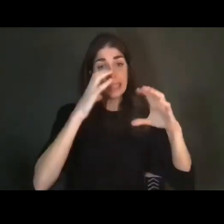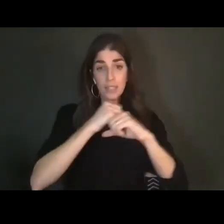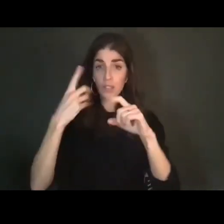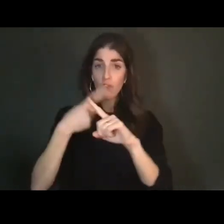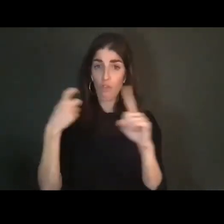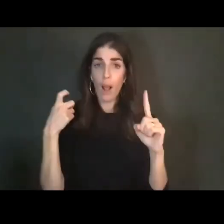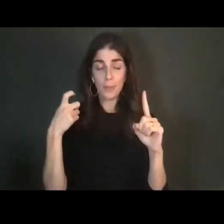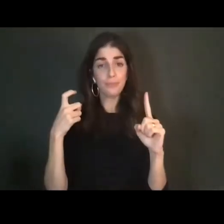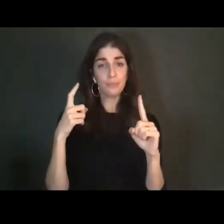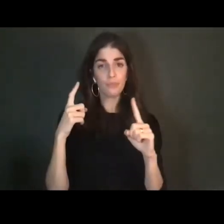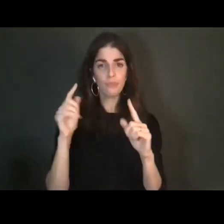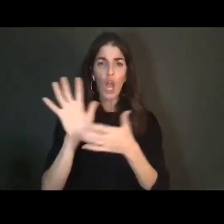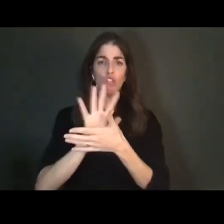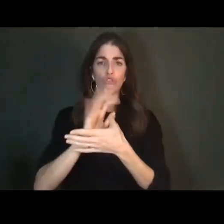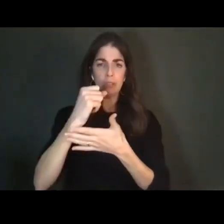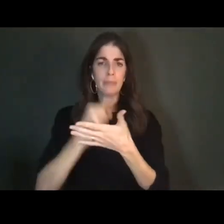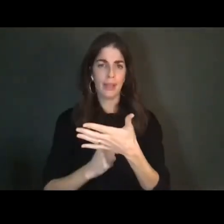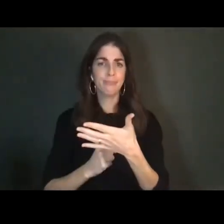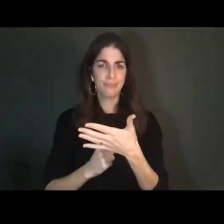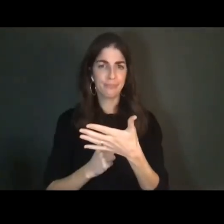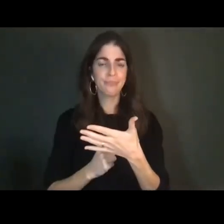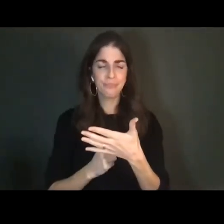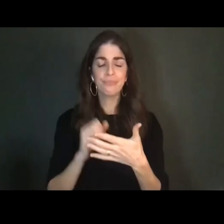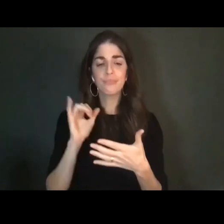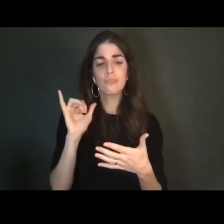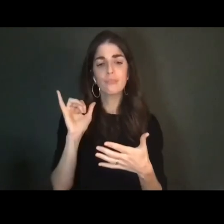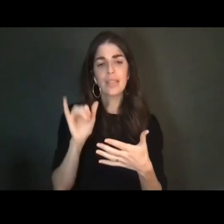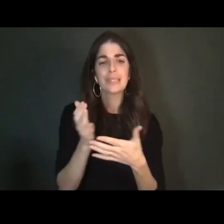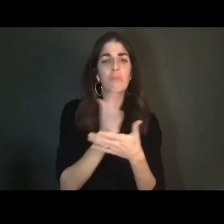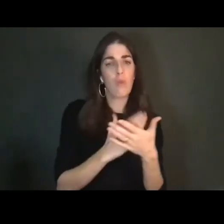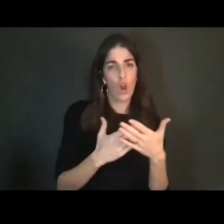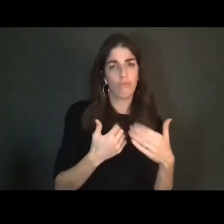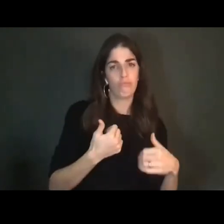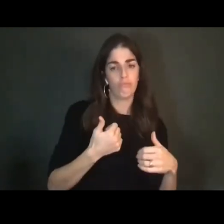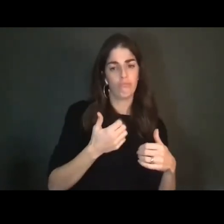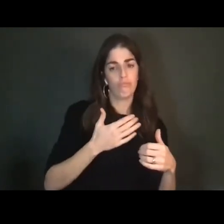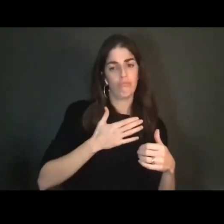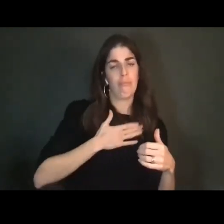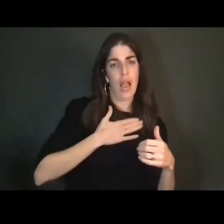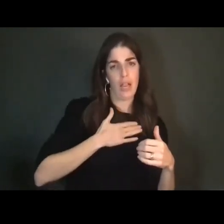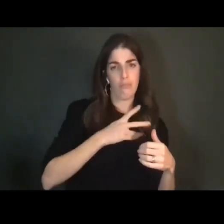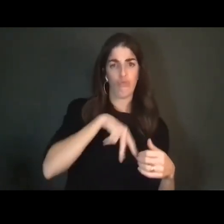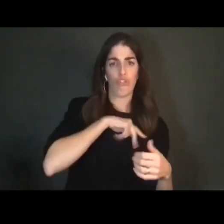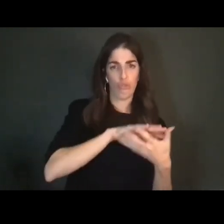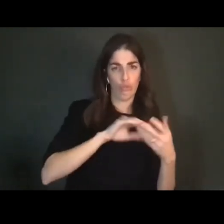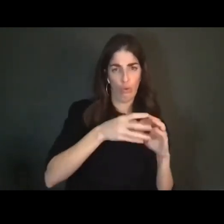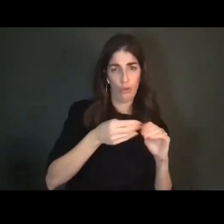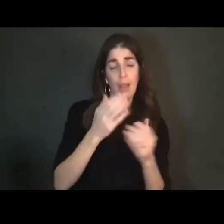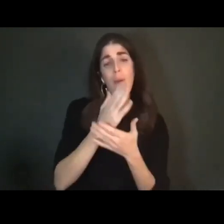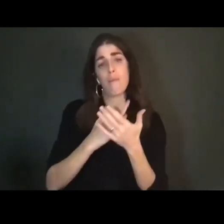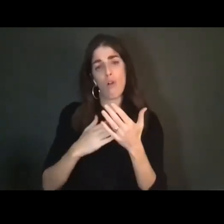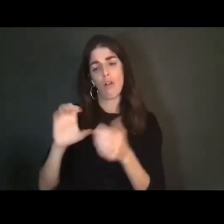screenplay-in-progress that is part autobiography, part ethnography, and part narrative fiction.